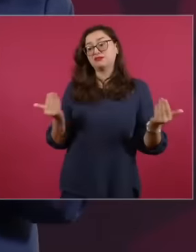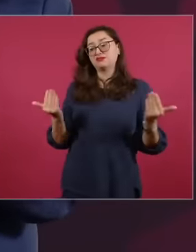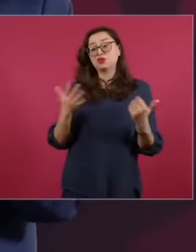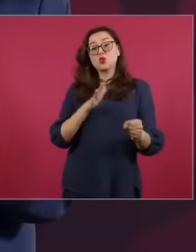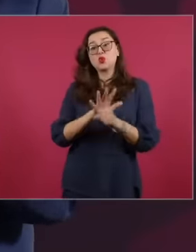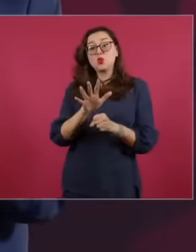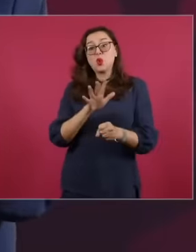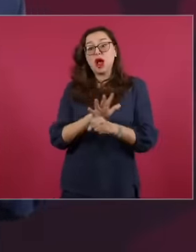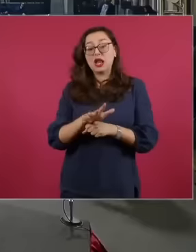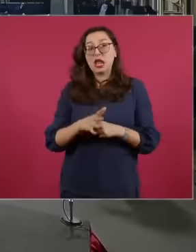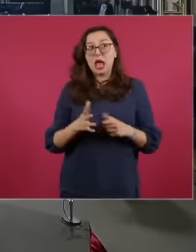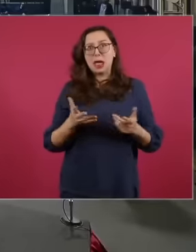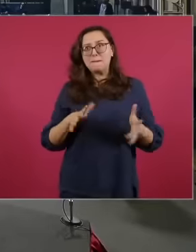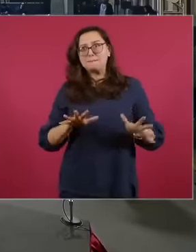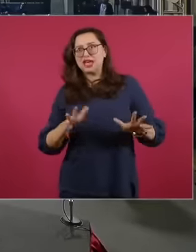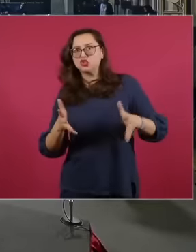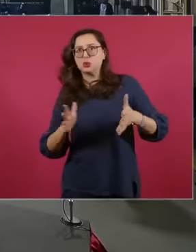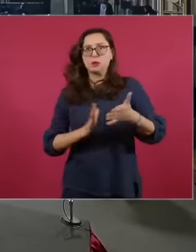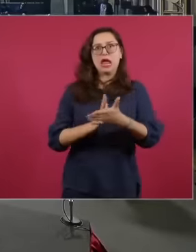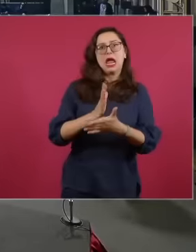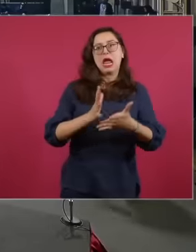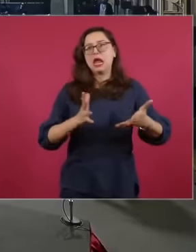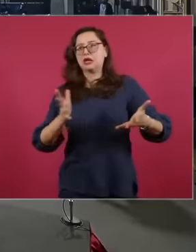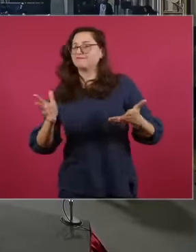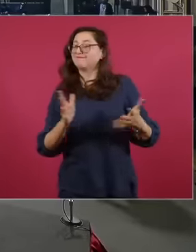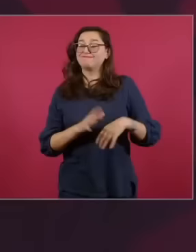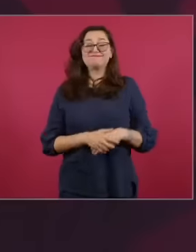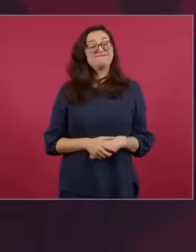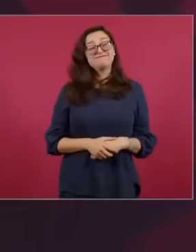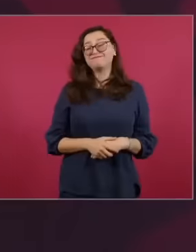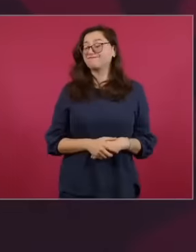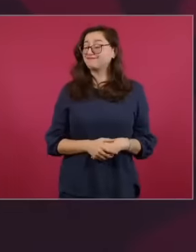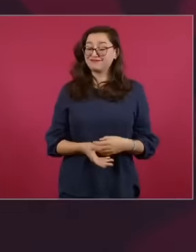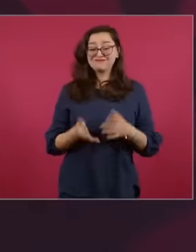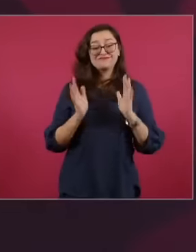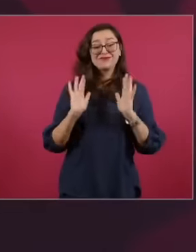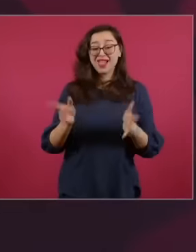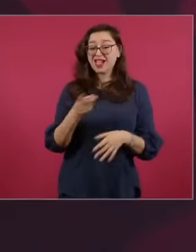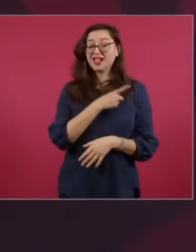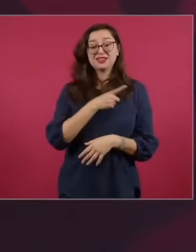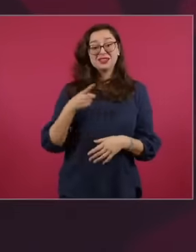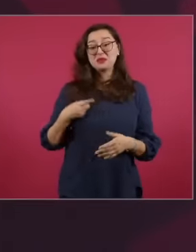Yes, these